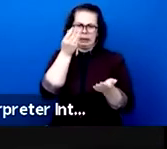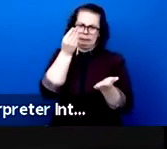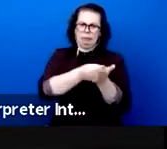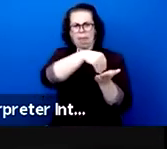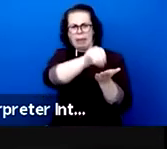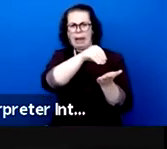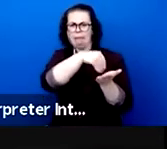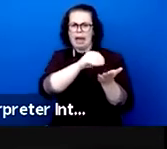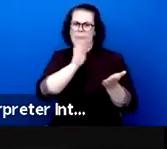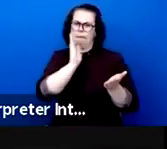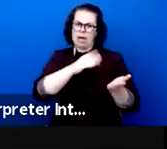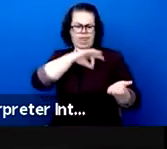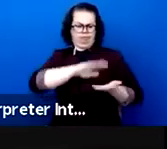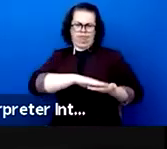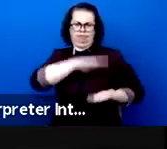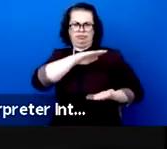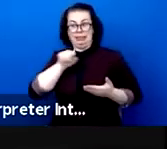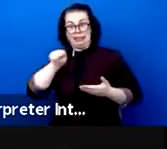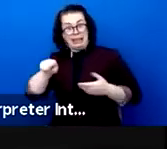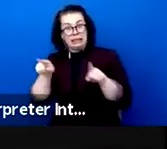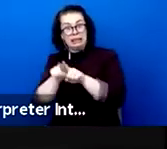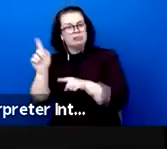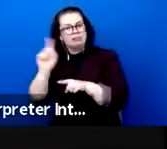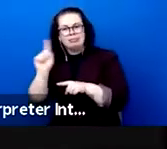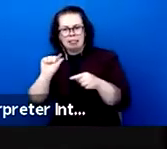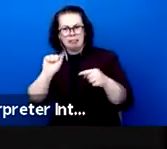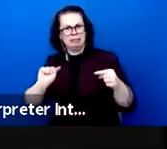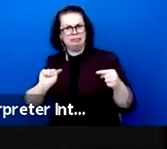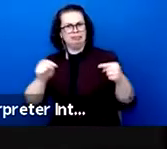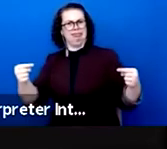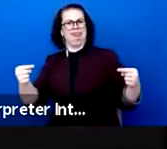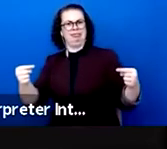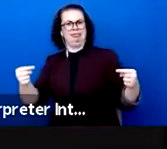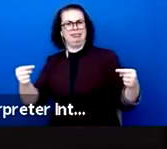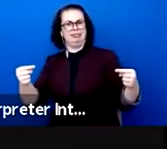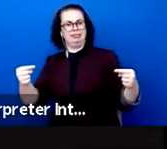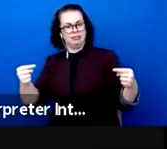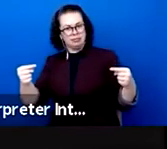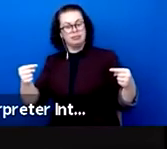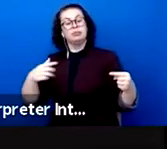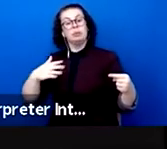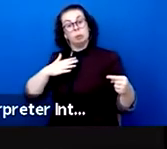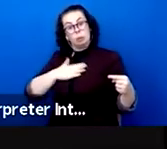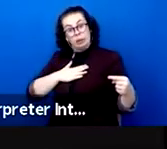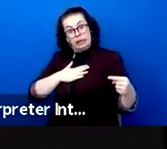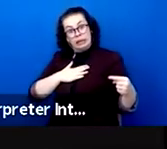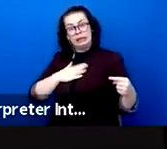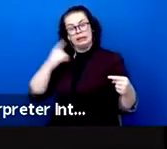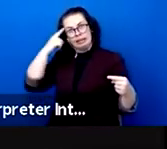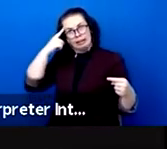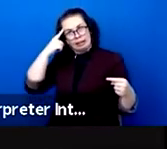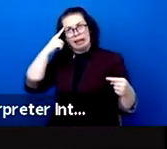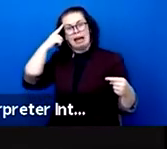each day. Indeed the labour factor is predominant without any possibility of